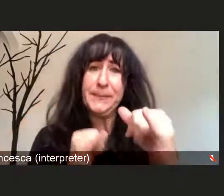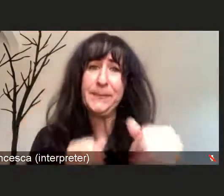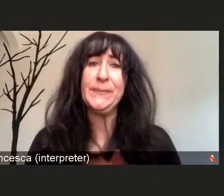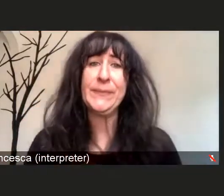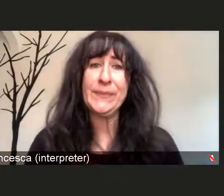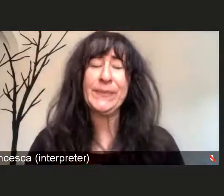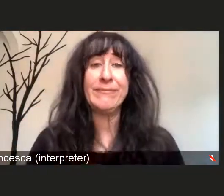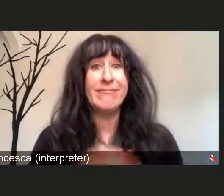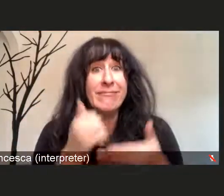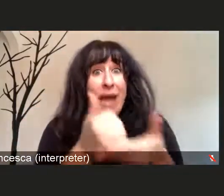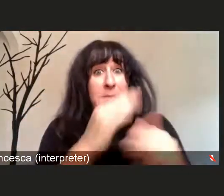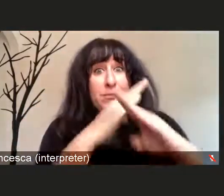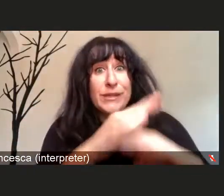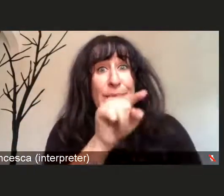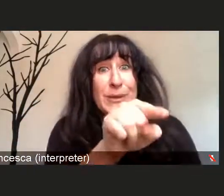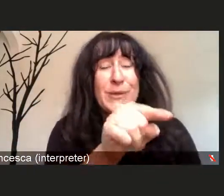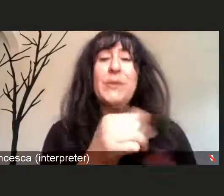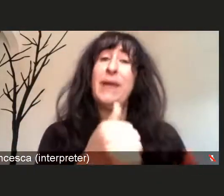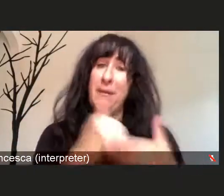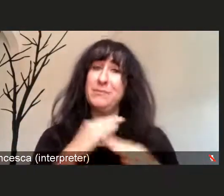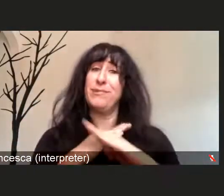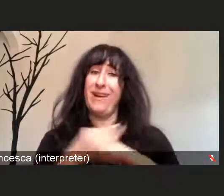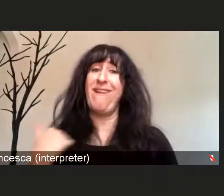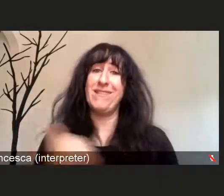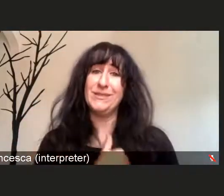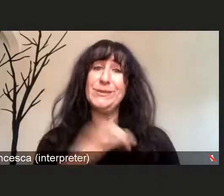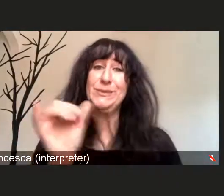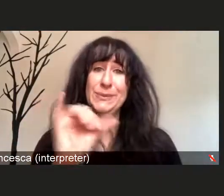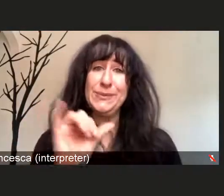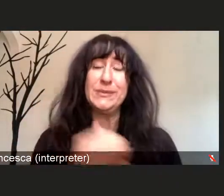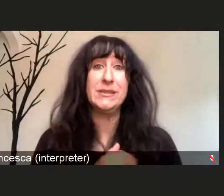We thank you because this is something that we can't do without your help.